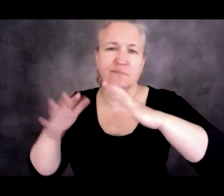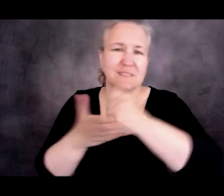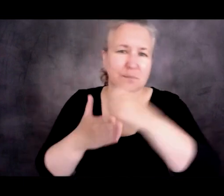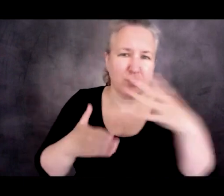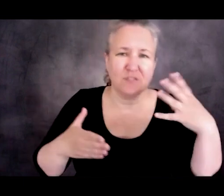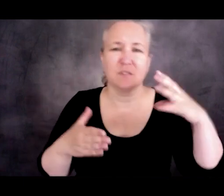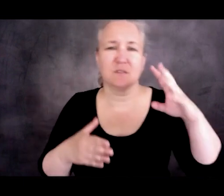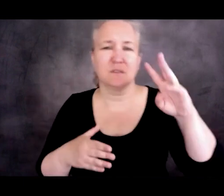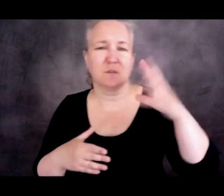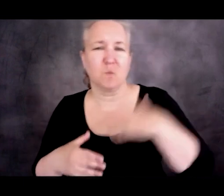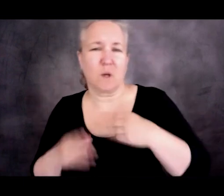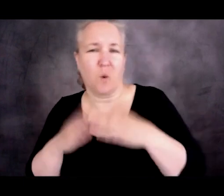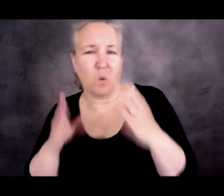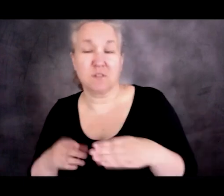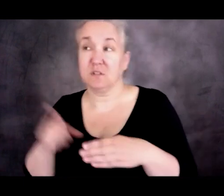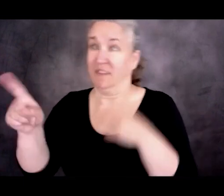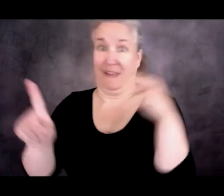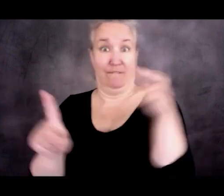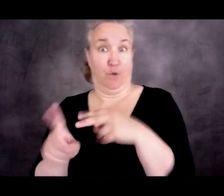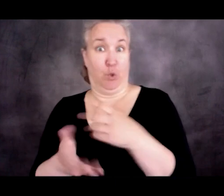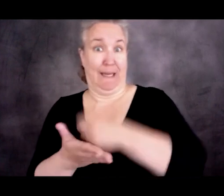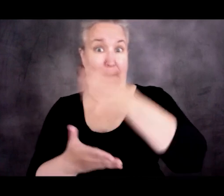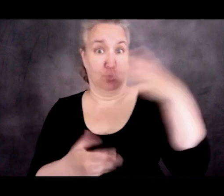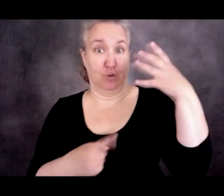as a losing issue for them, that there's